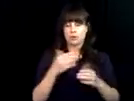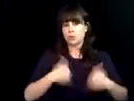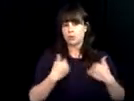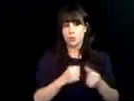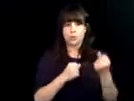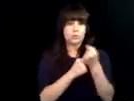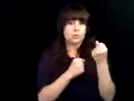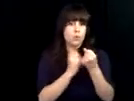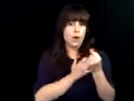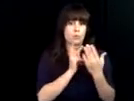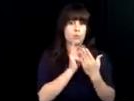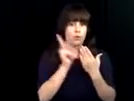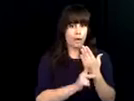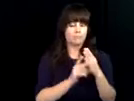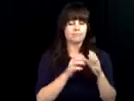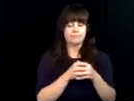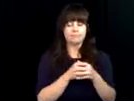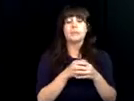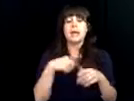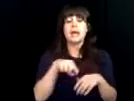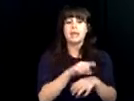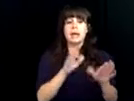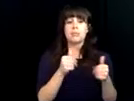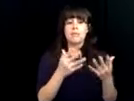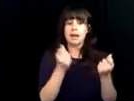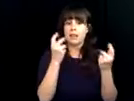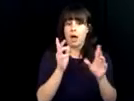Vocational rehabilitation counsel sellers are the foundation of our